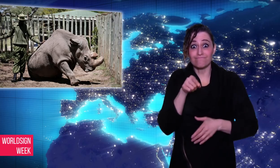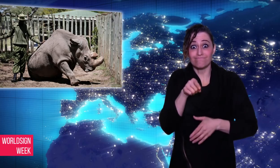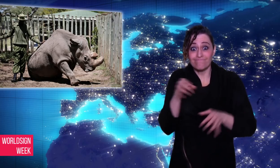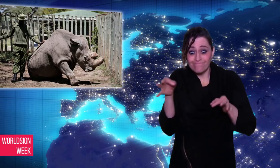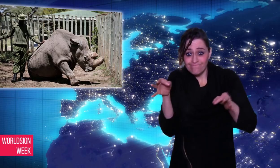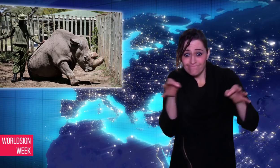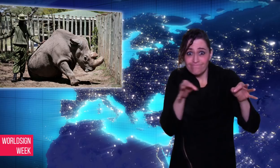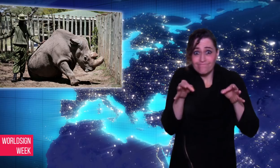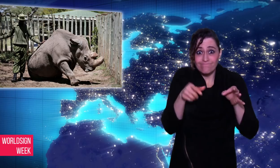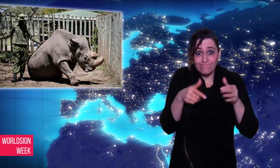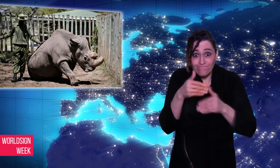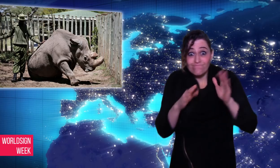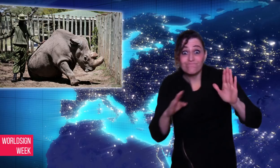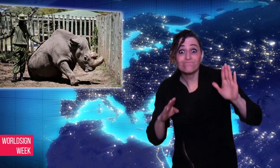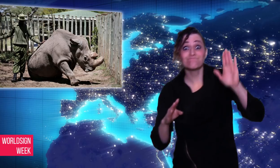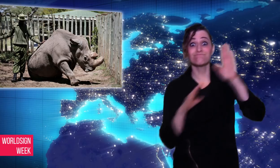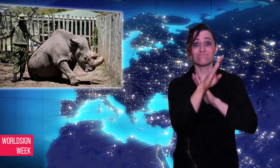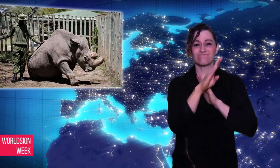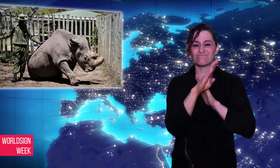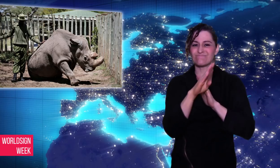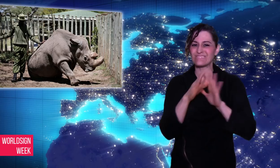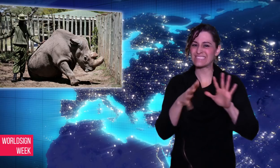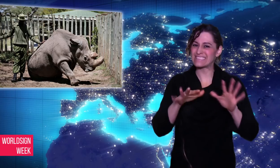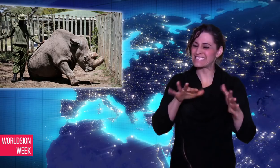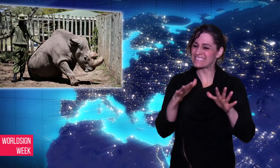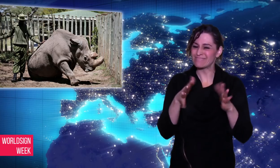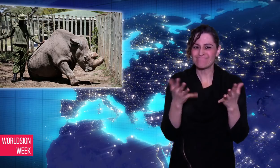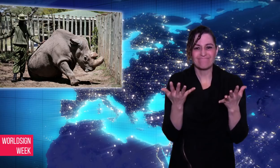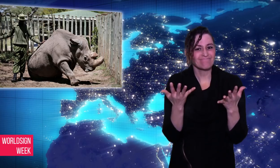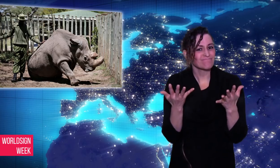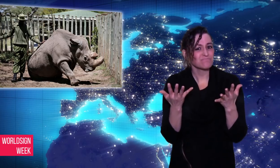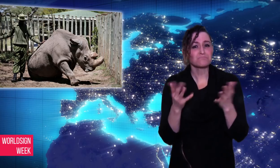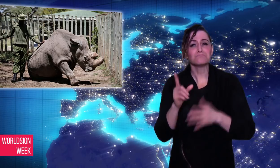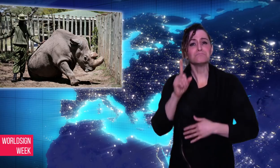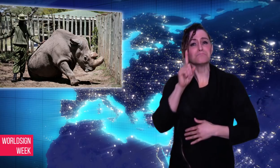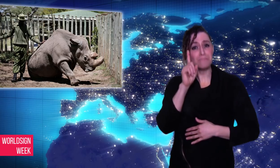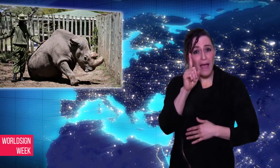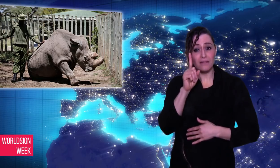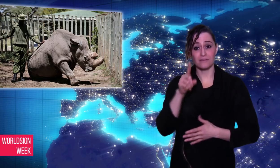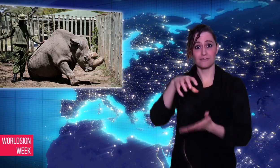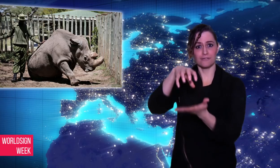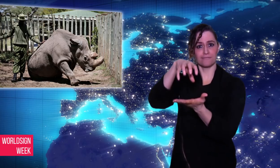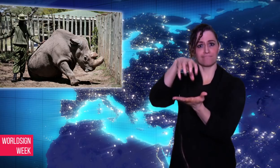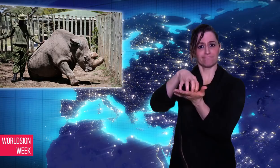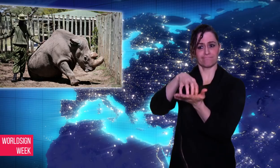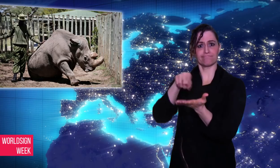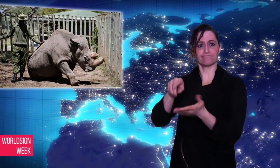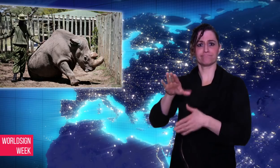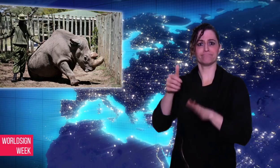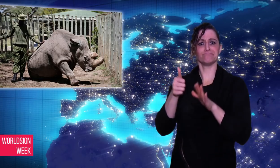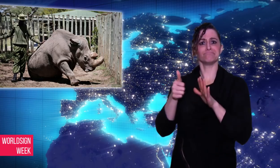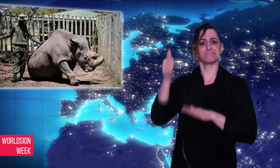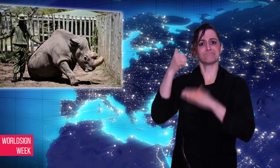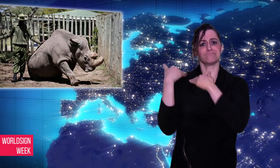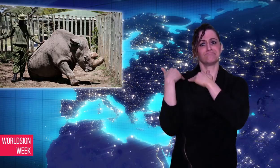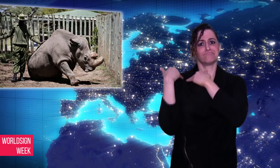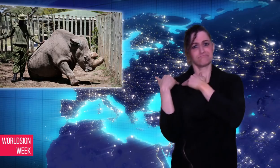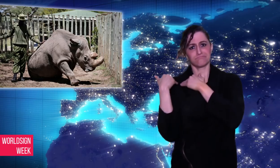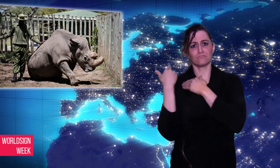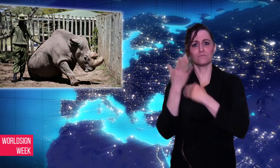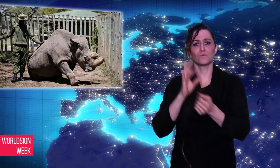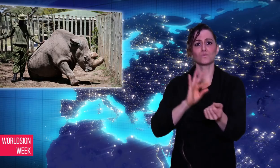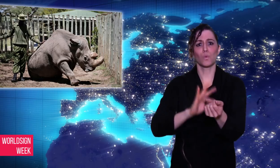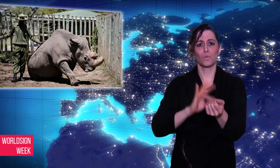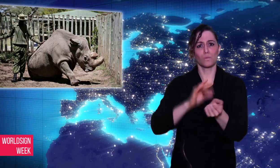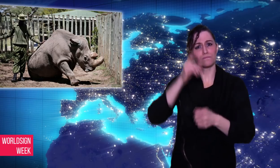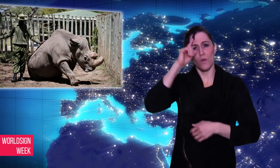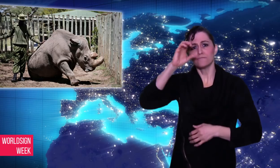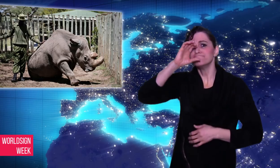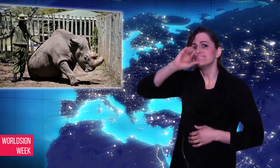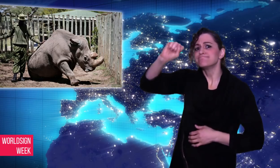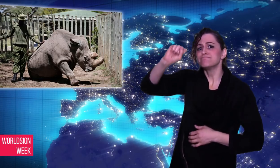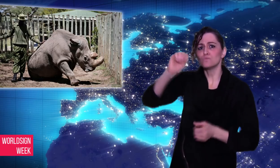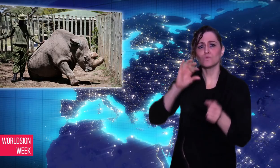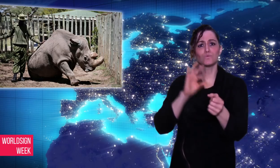of this process are slim, “we believe